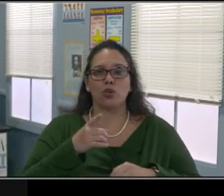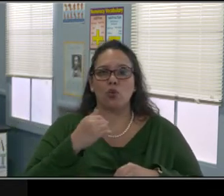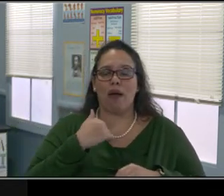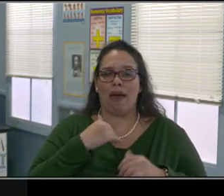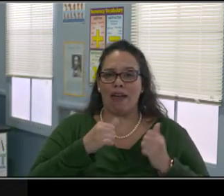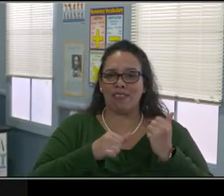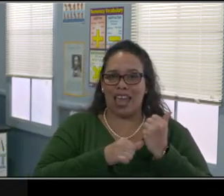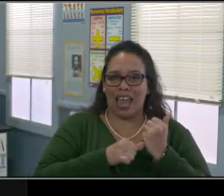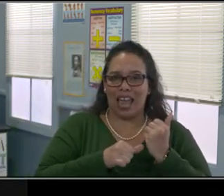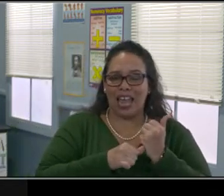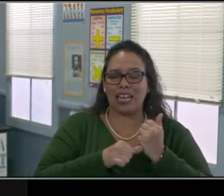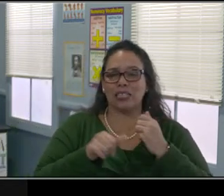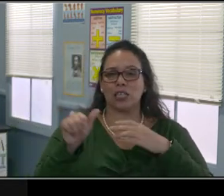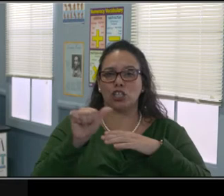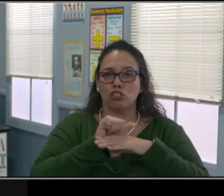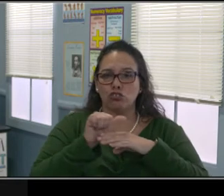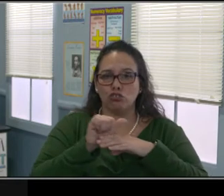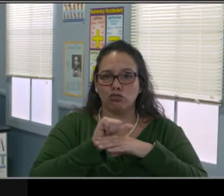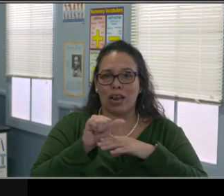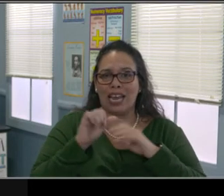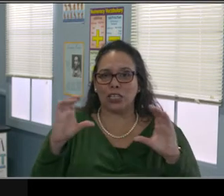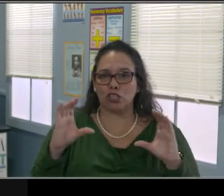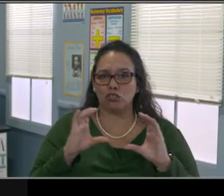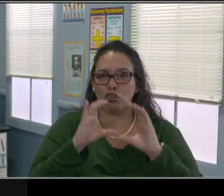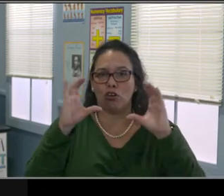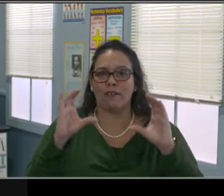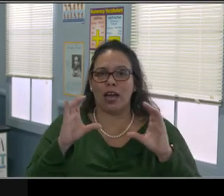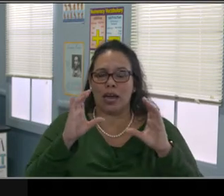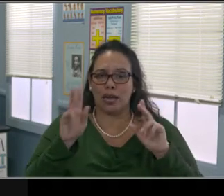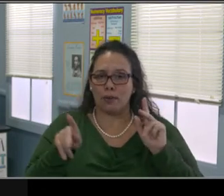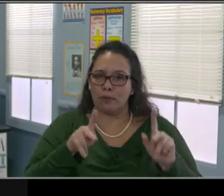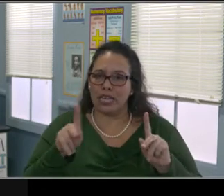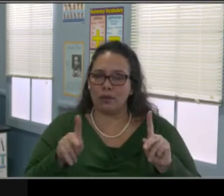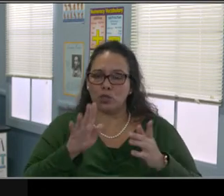What I did wanna mention is in terms of the interaction